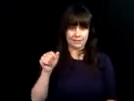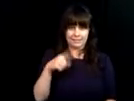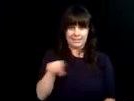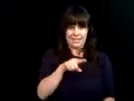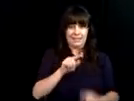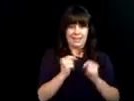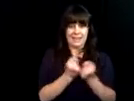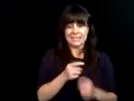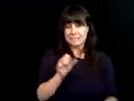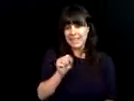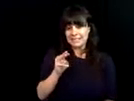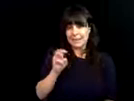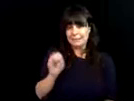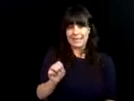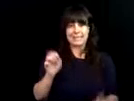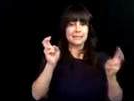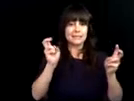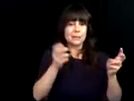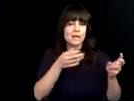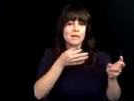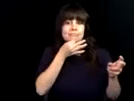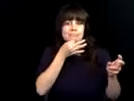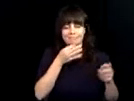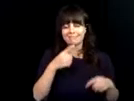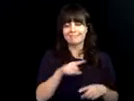and Diane, based